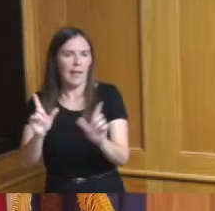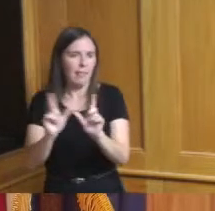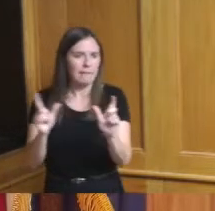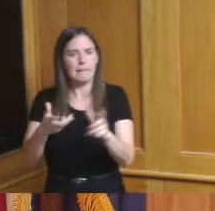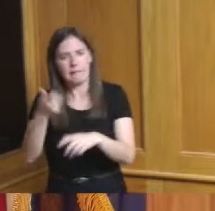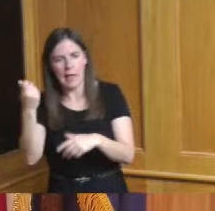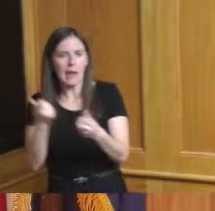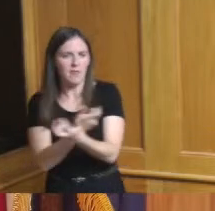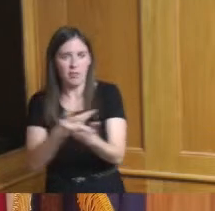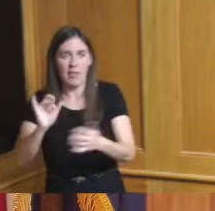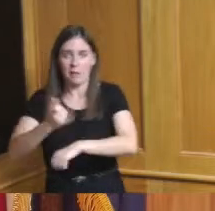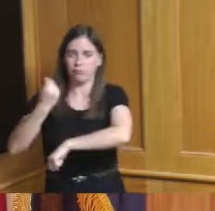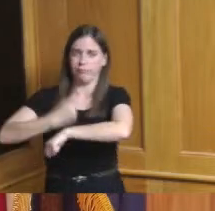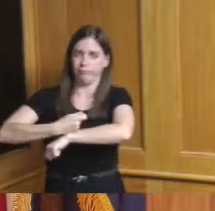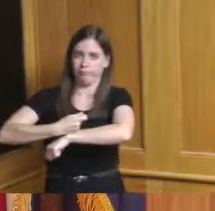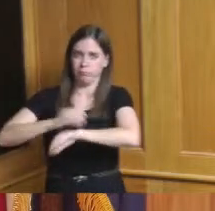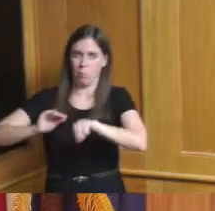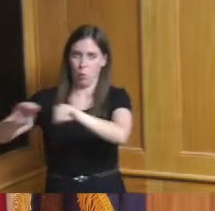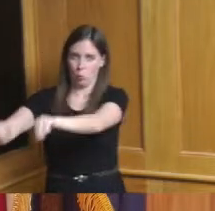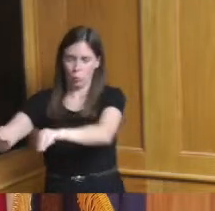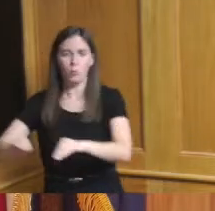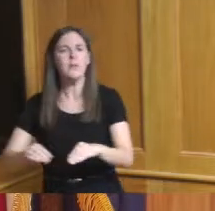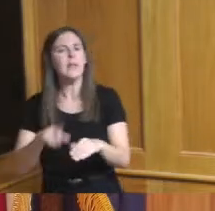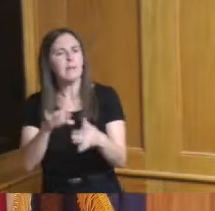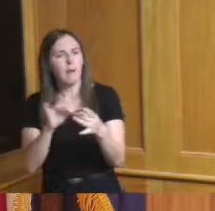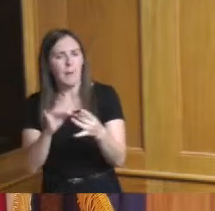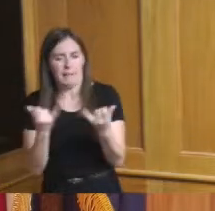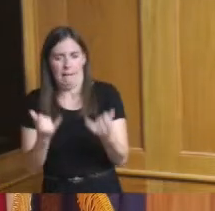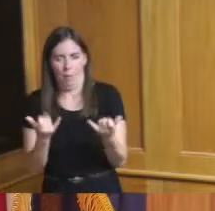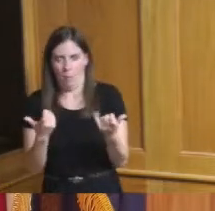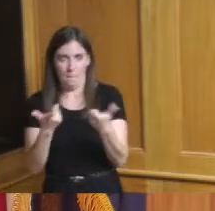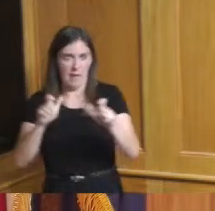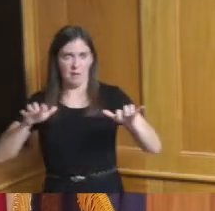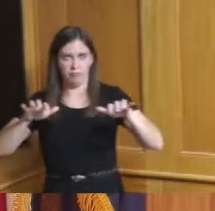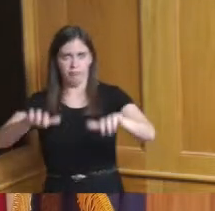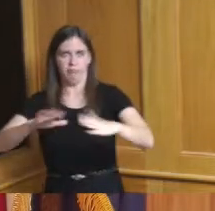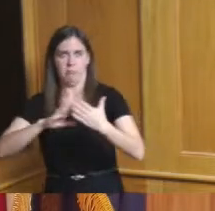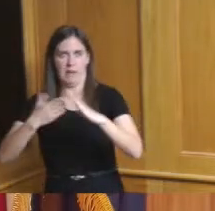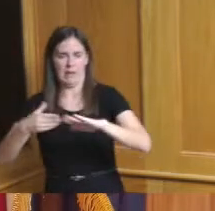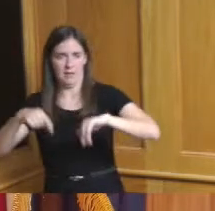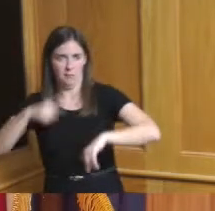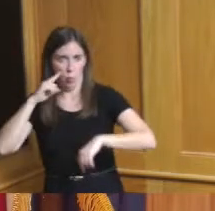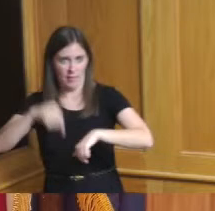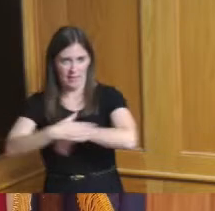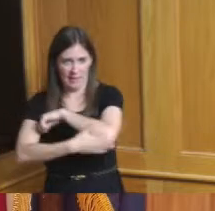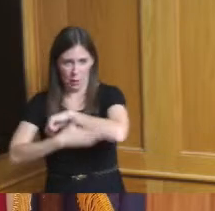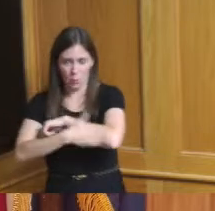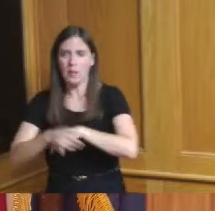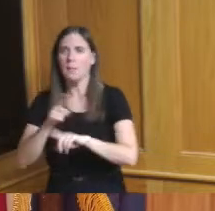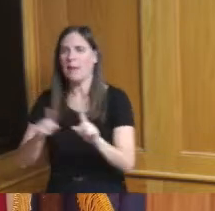was saying we're such a large city in the county but our board has certainly been looking into